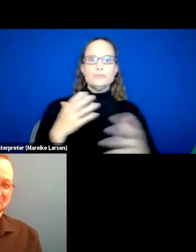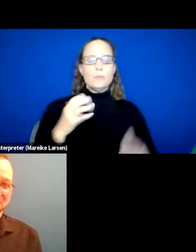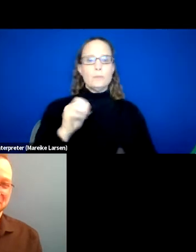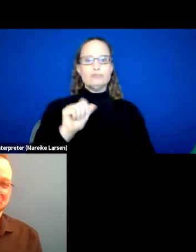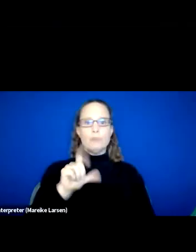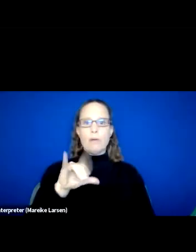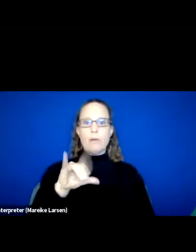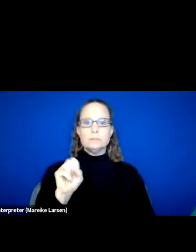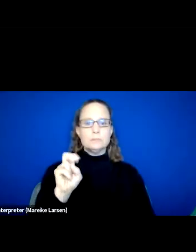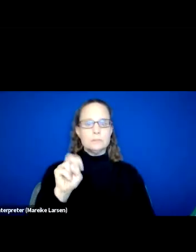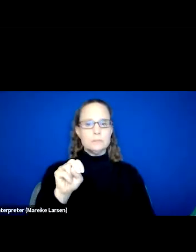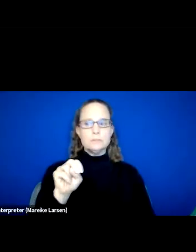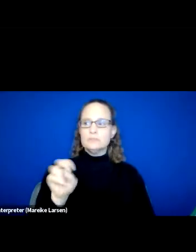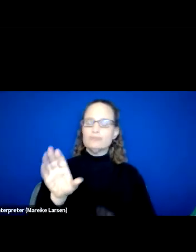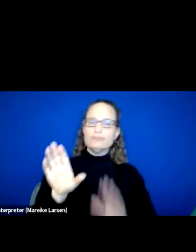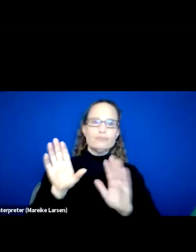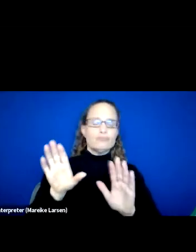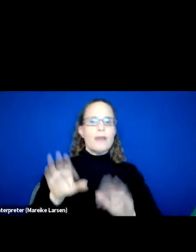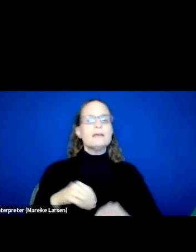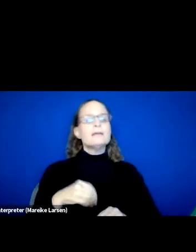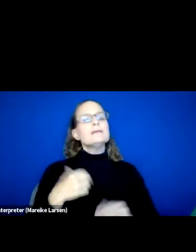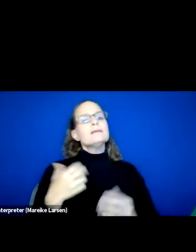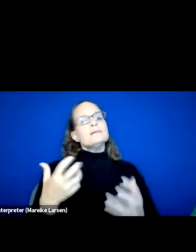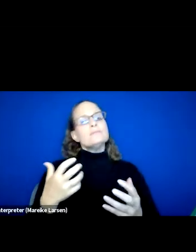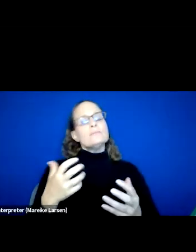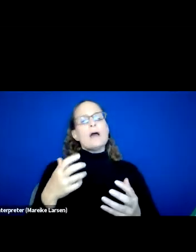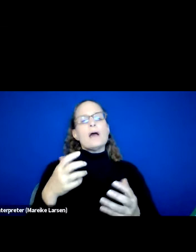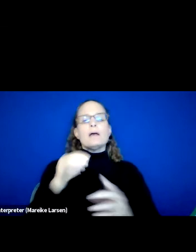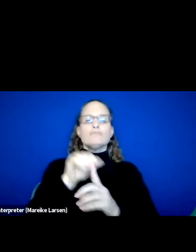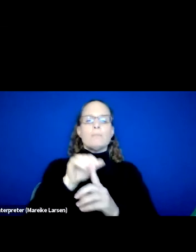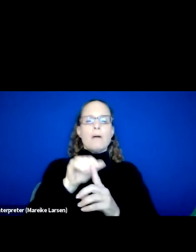So we just wanna remind folks looking back at session one